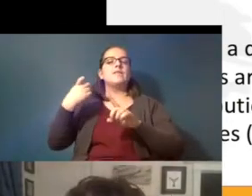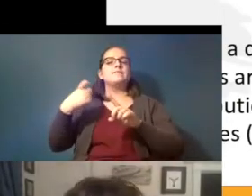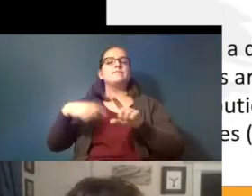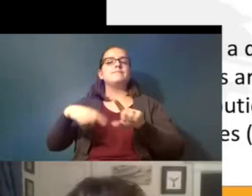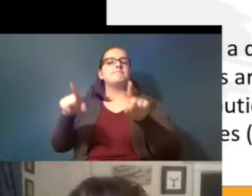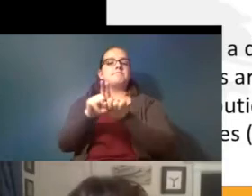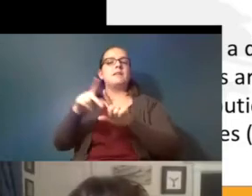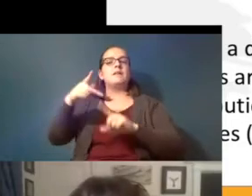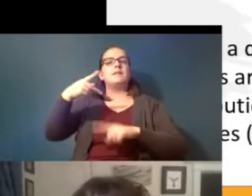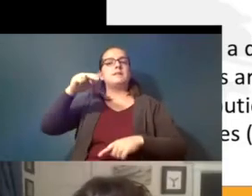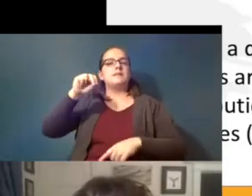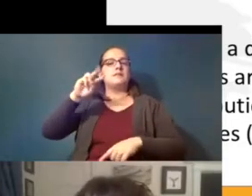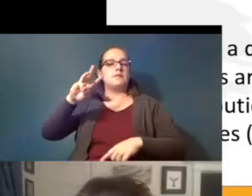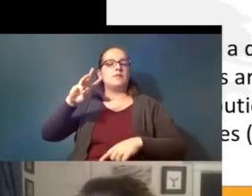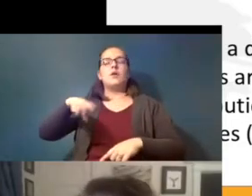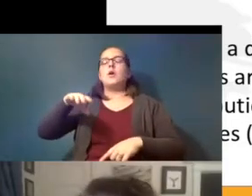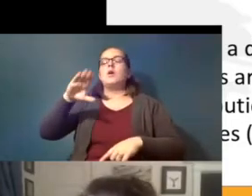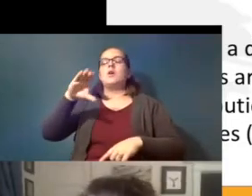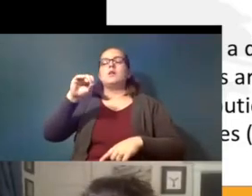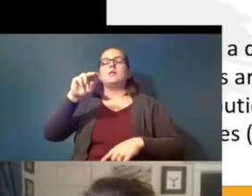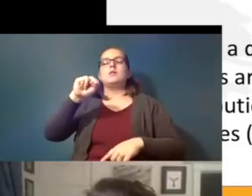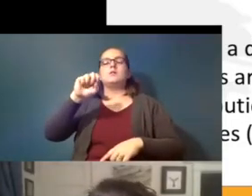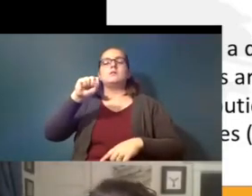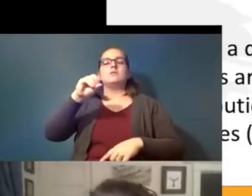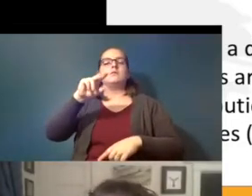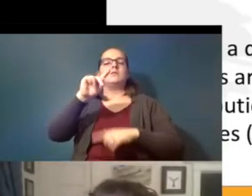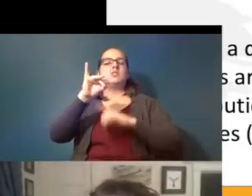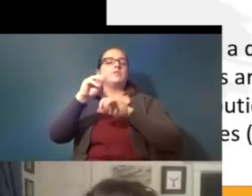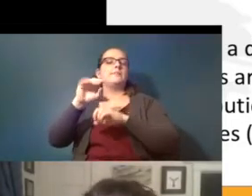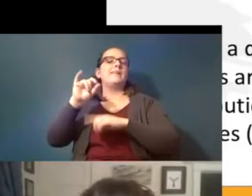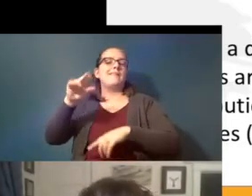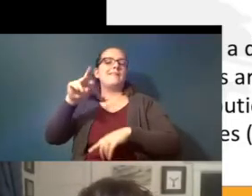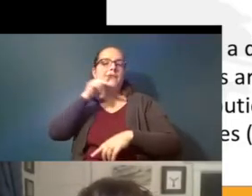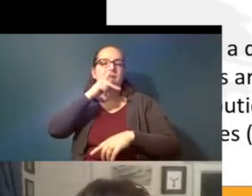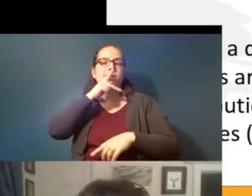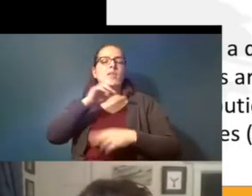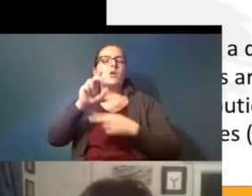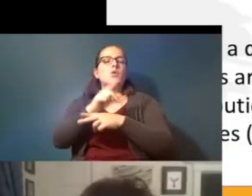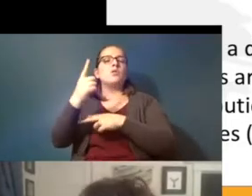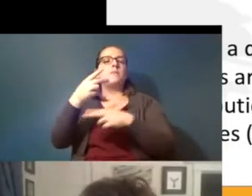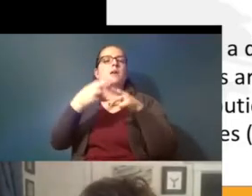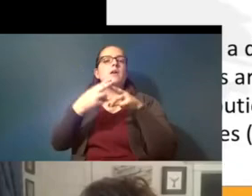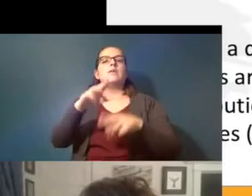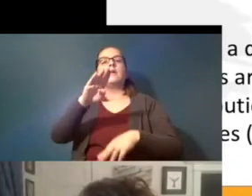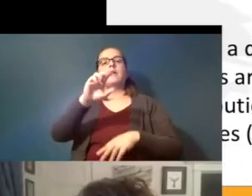northwest consortium on plastics is using something called a bayesian approach and this